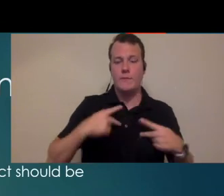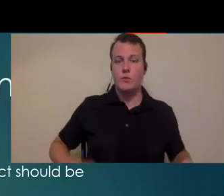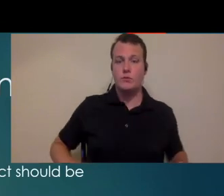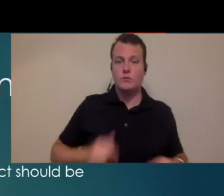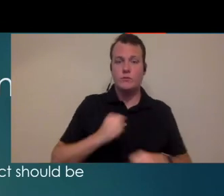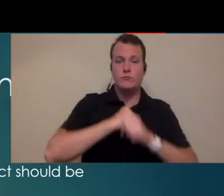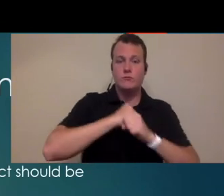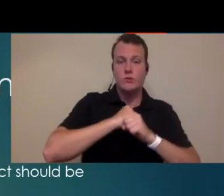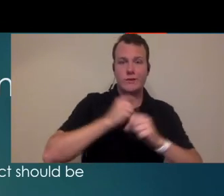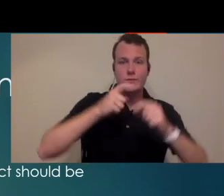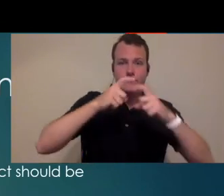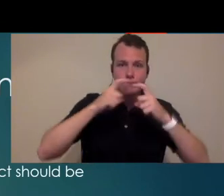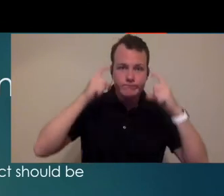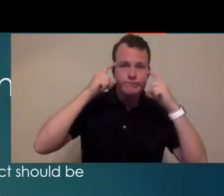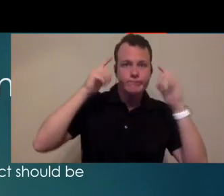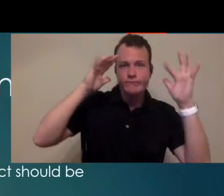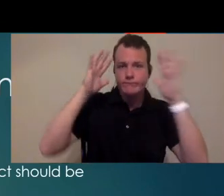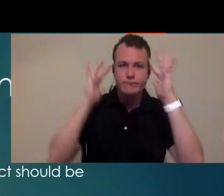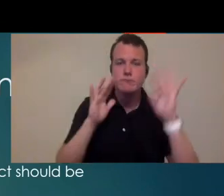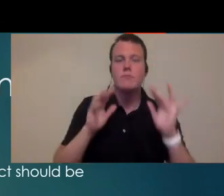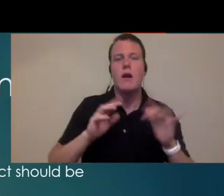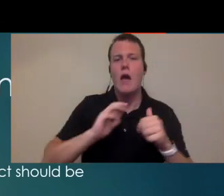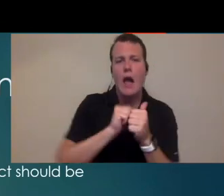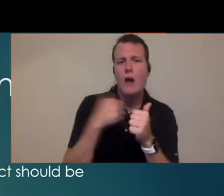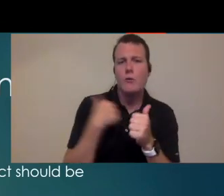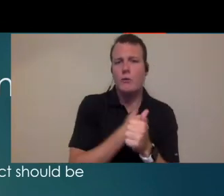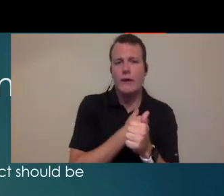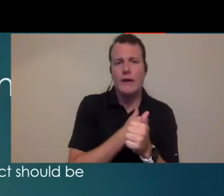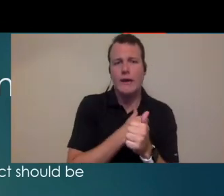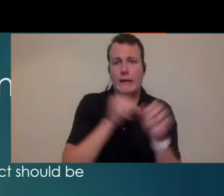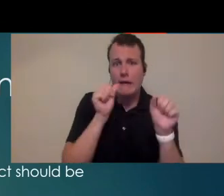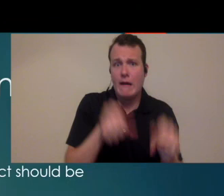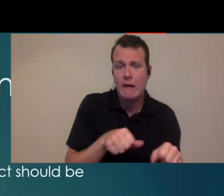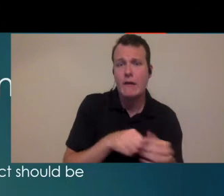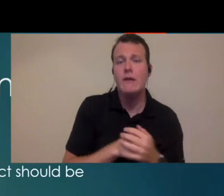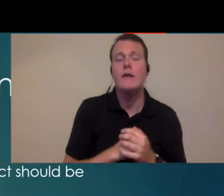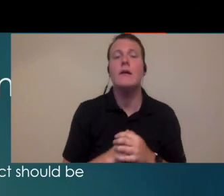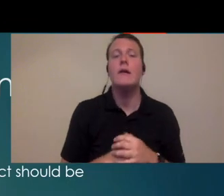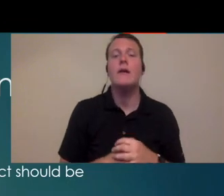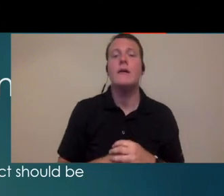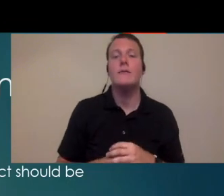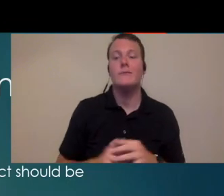protective equipment you know as we can but for those patients that need it I